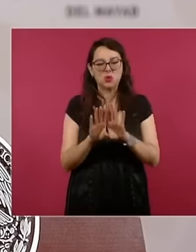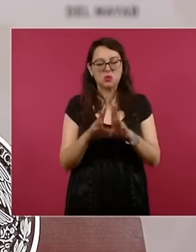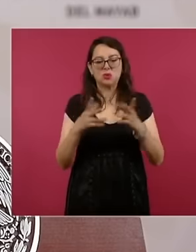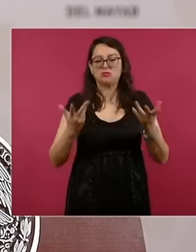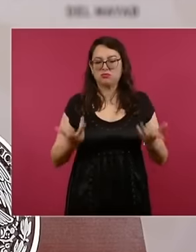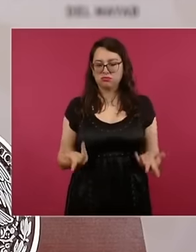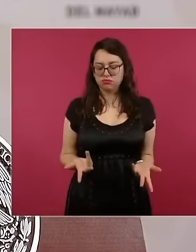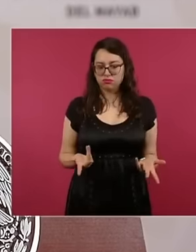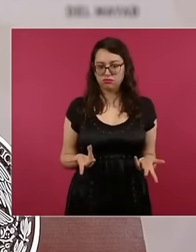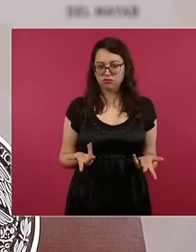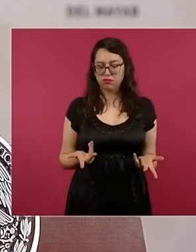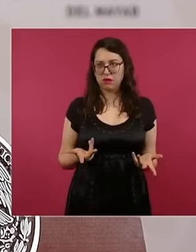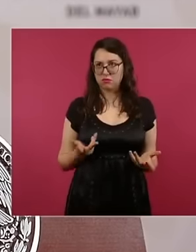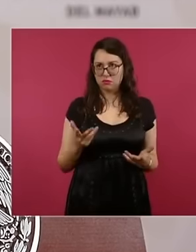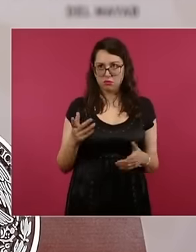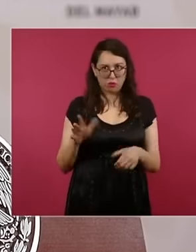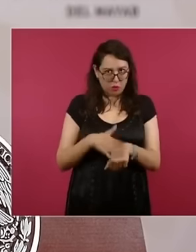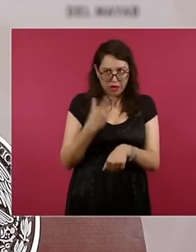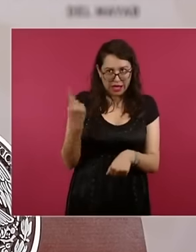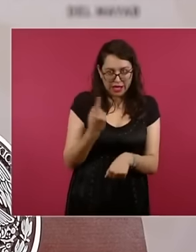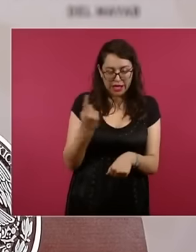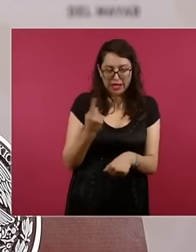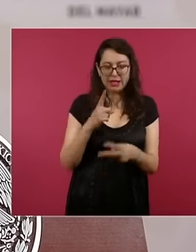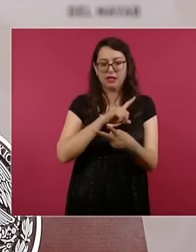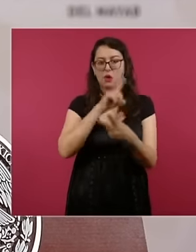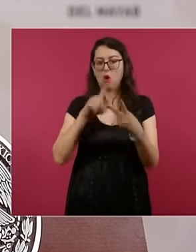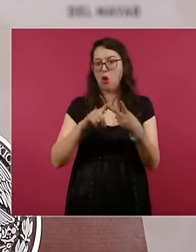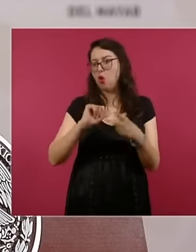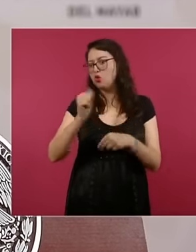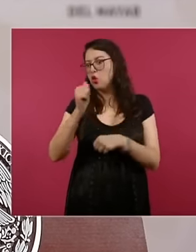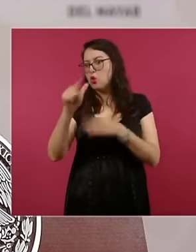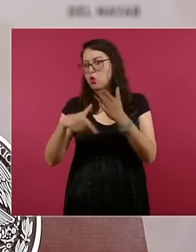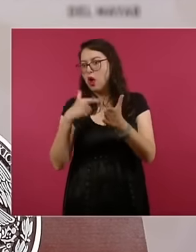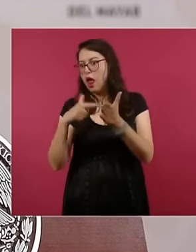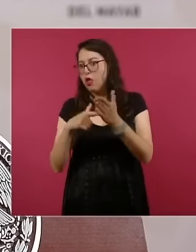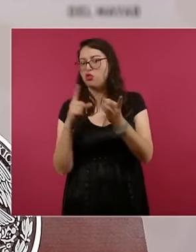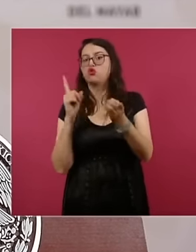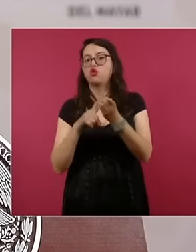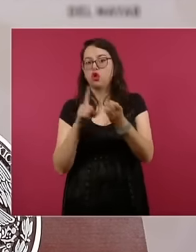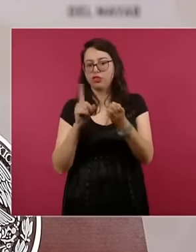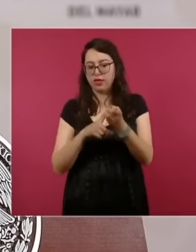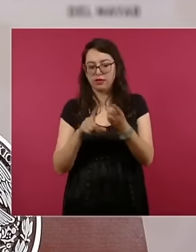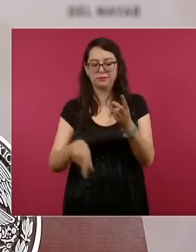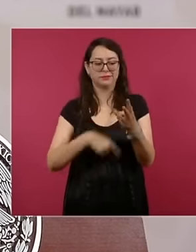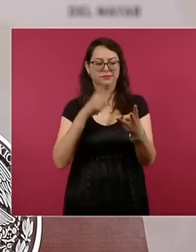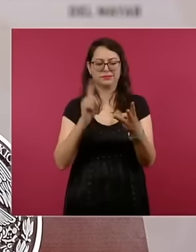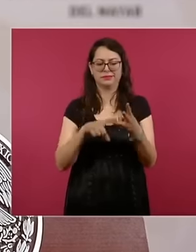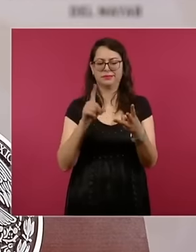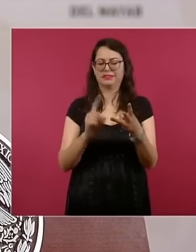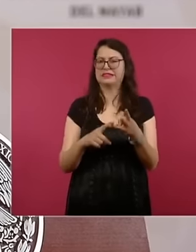else they take place and also Because it's important to understand what's going on in terms of what